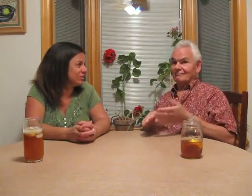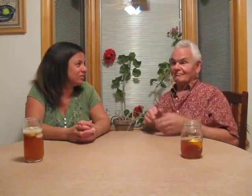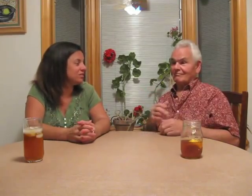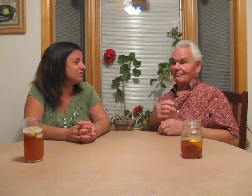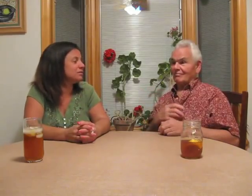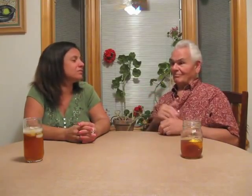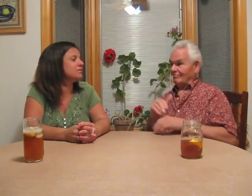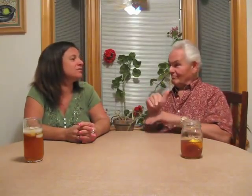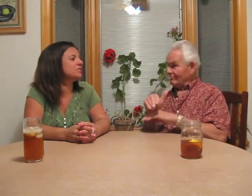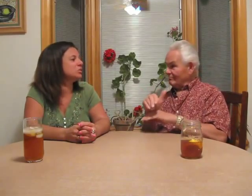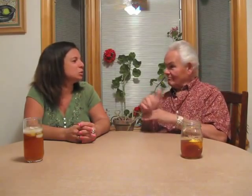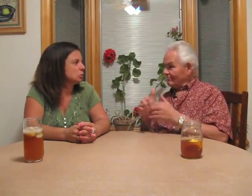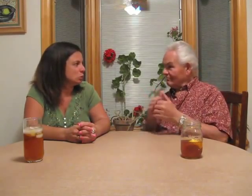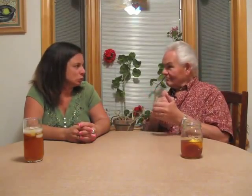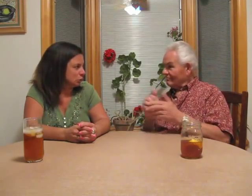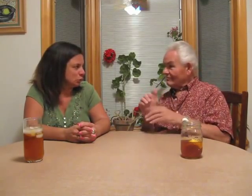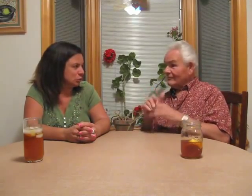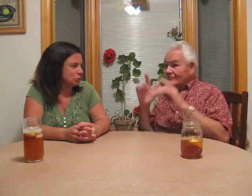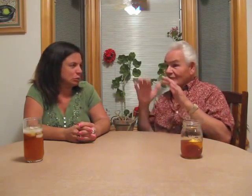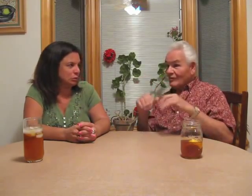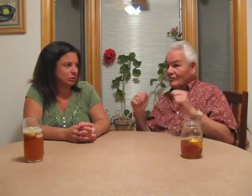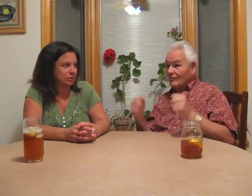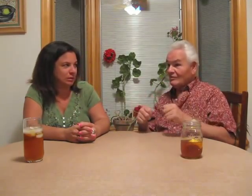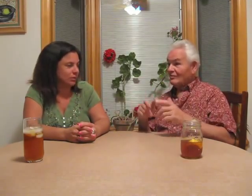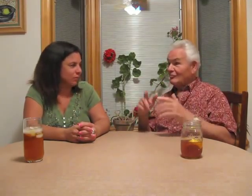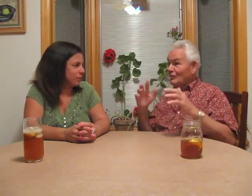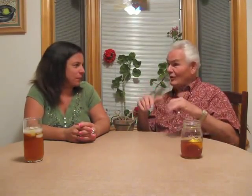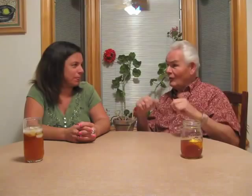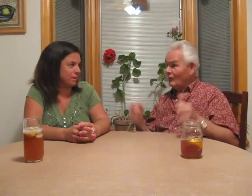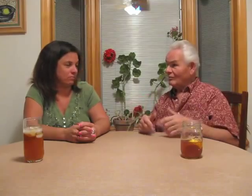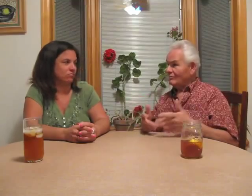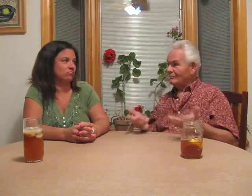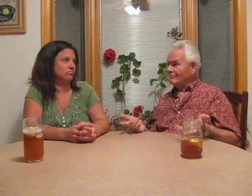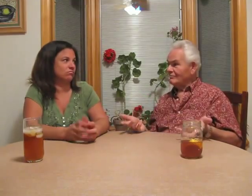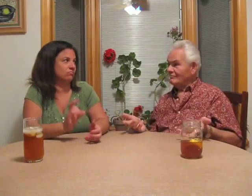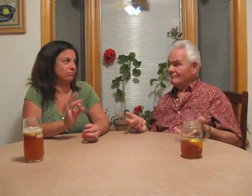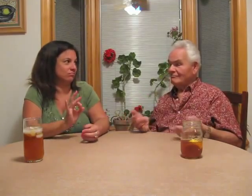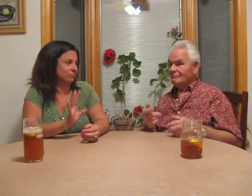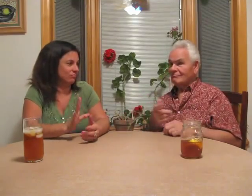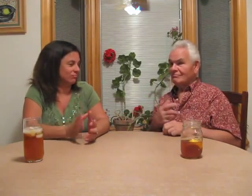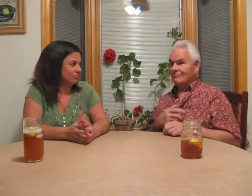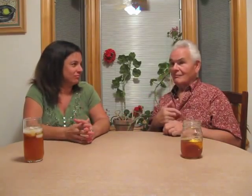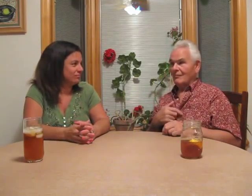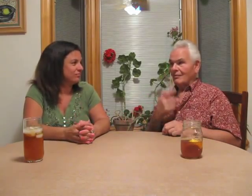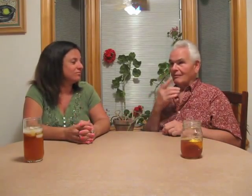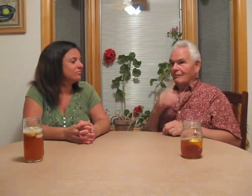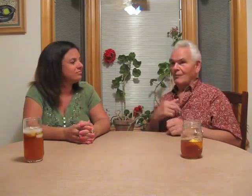He was let go and he felt awful about it. Even it happened at night, during the rain and snow. No matter how cold and rainy it could be.